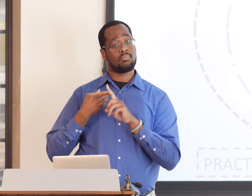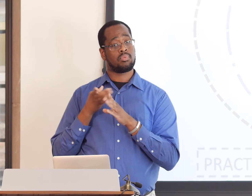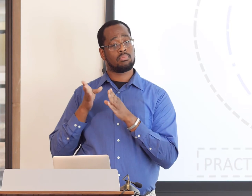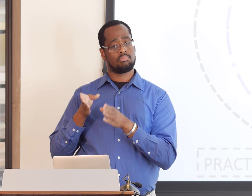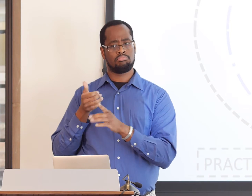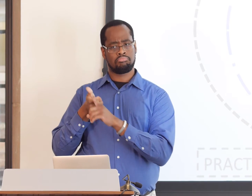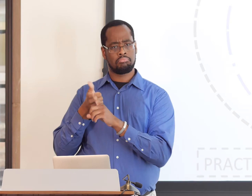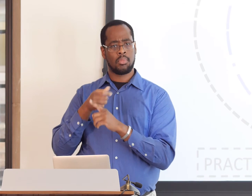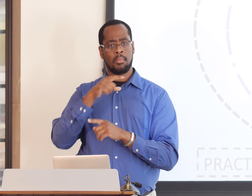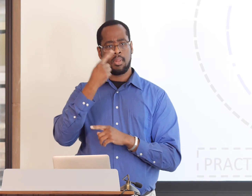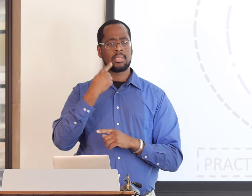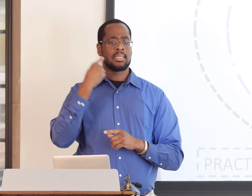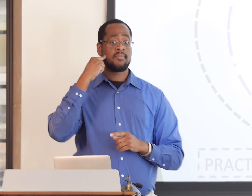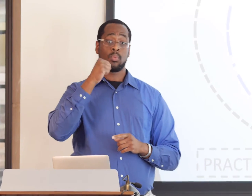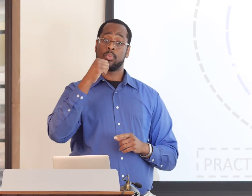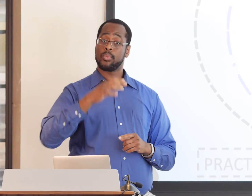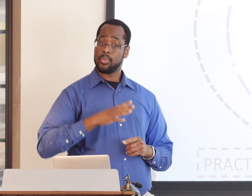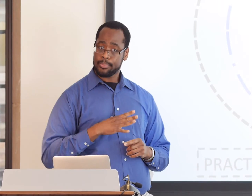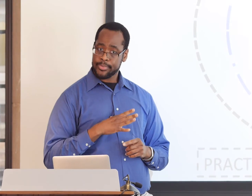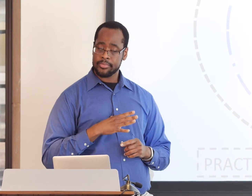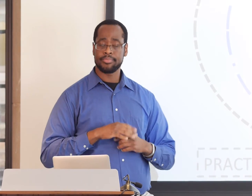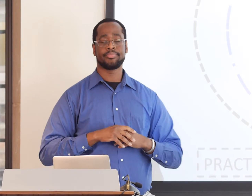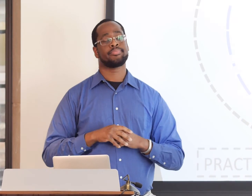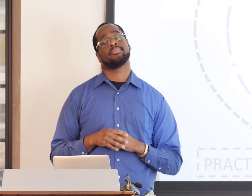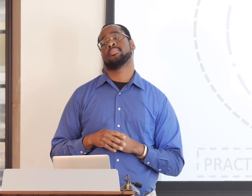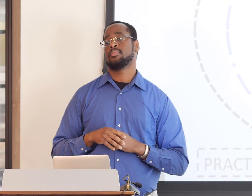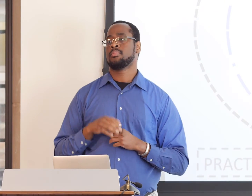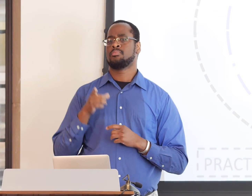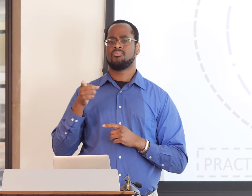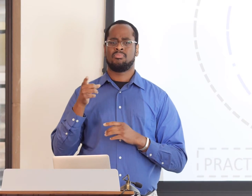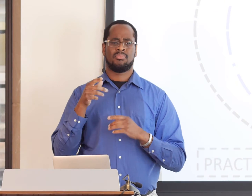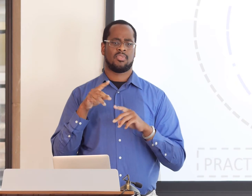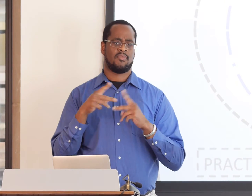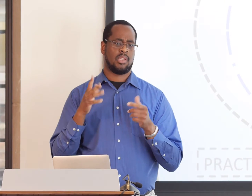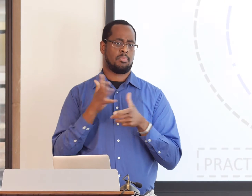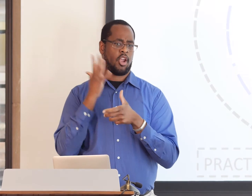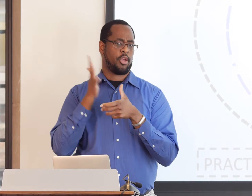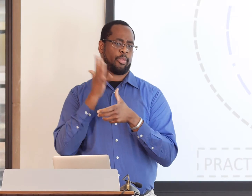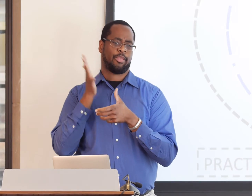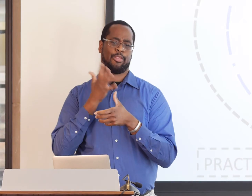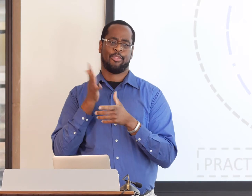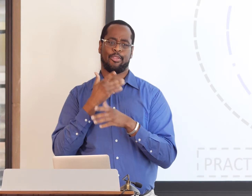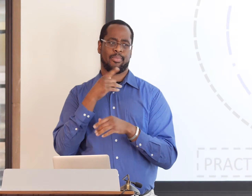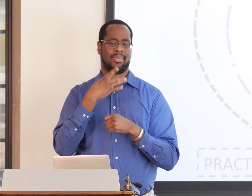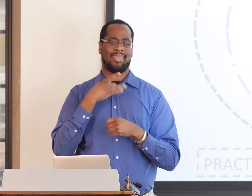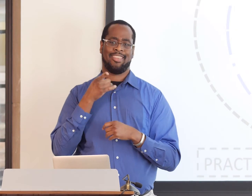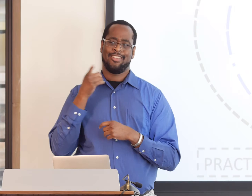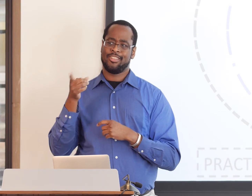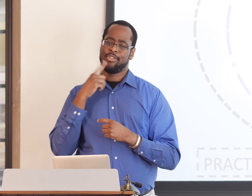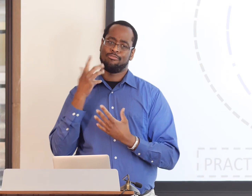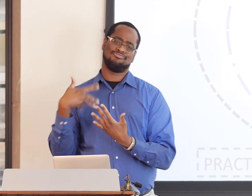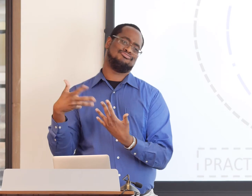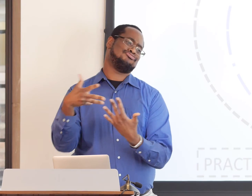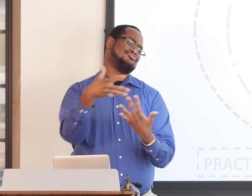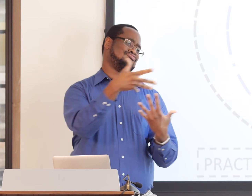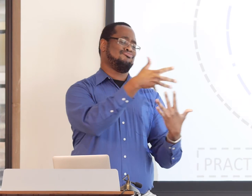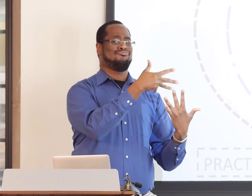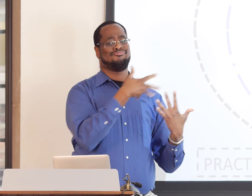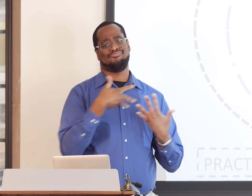and not just Deafness. I'm gonna give you an example about a friend of mine who is a Black Deaf woman.